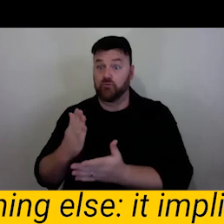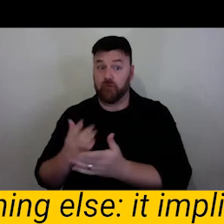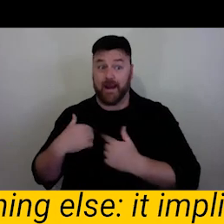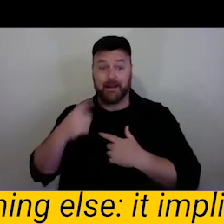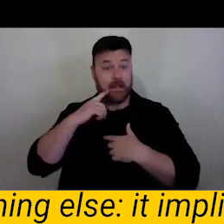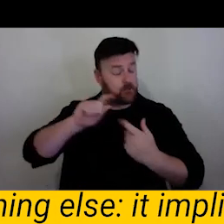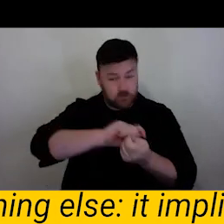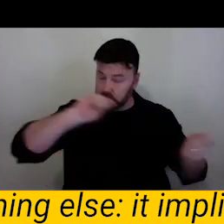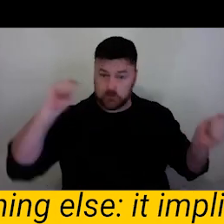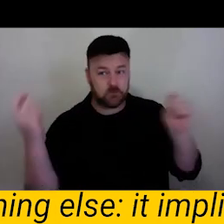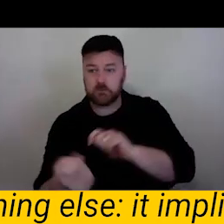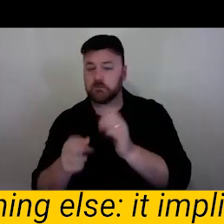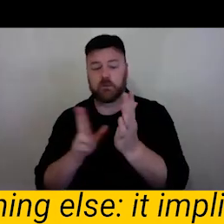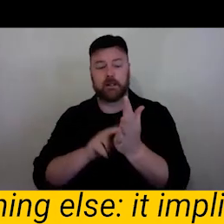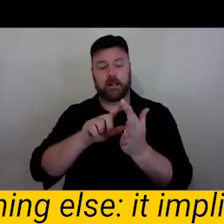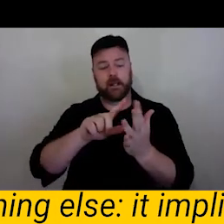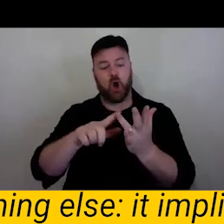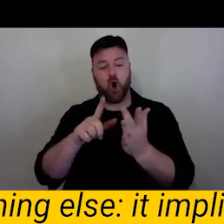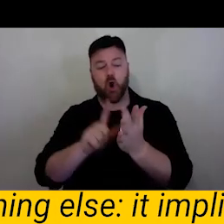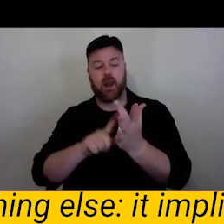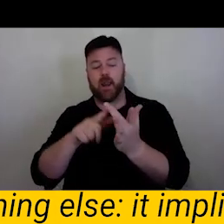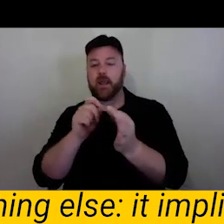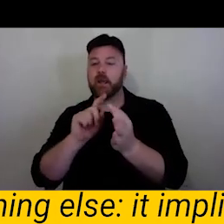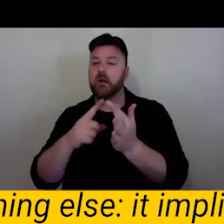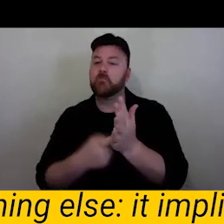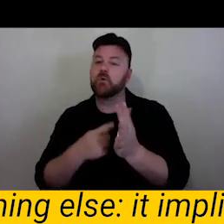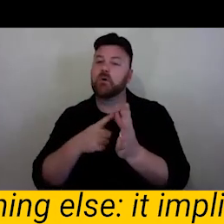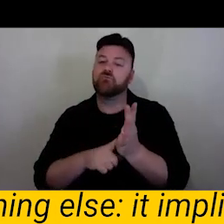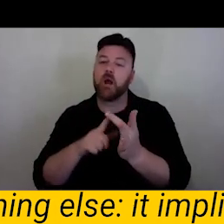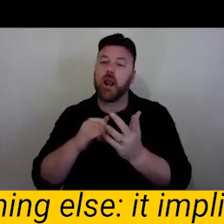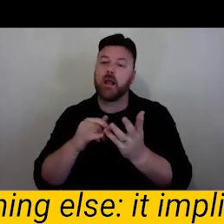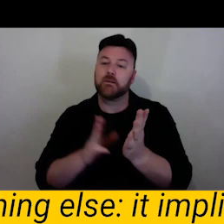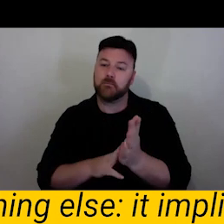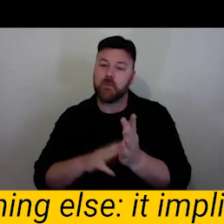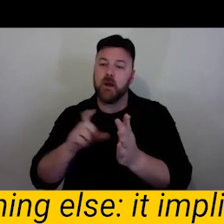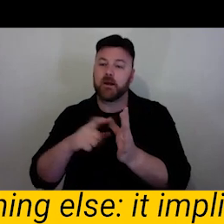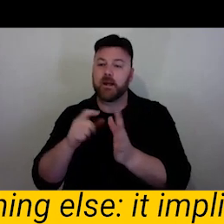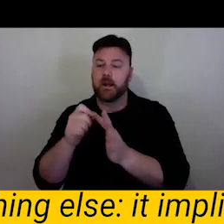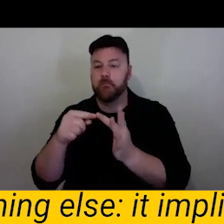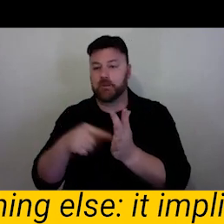That is another webinar. We have been reminds about his ideas around solidarity and place tisty.